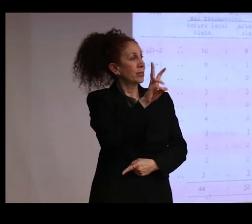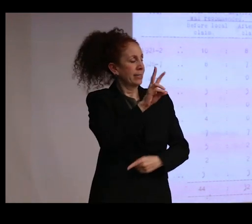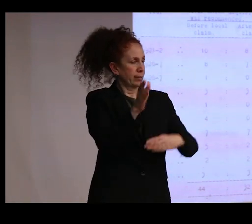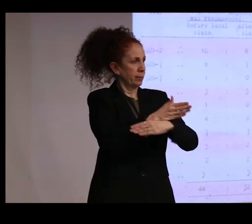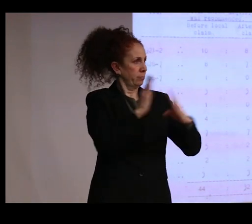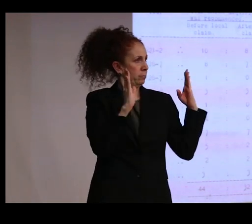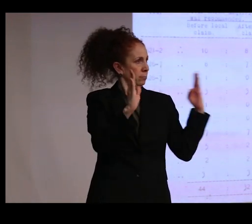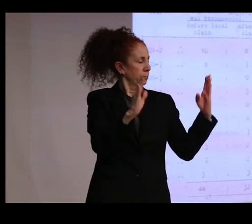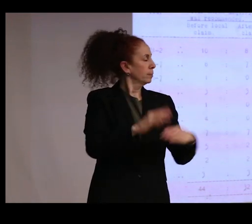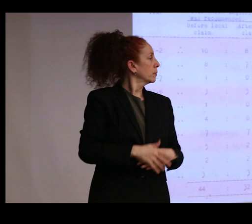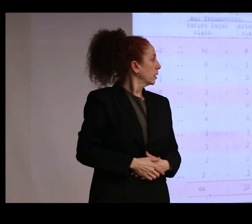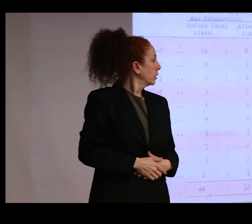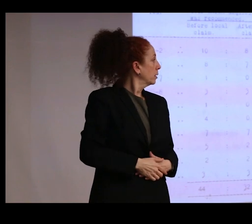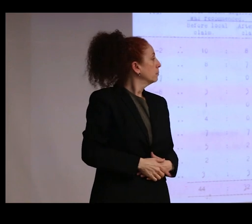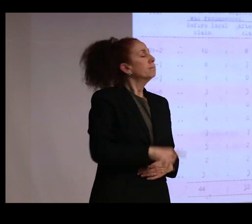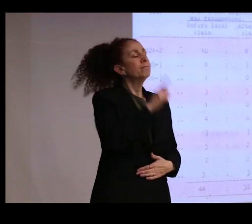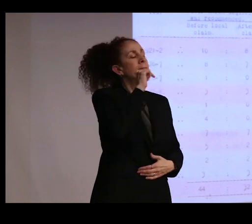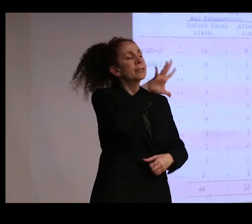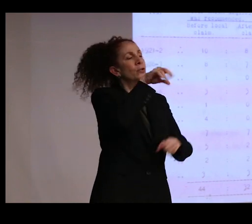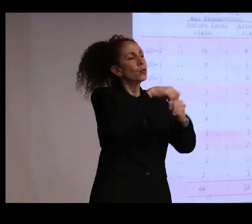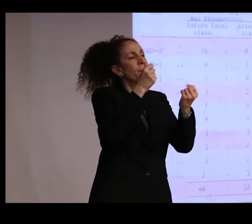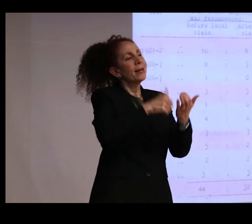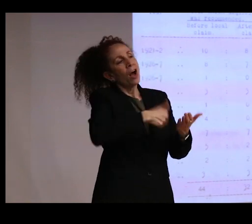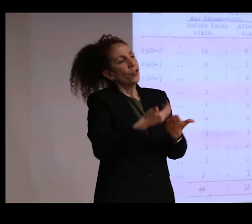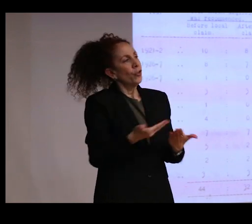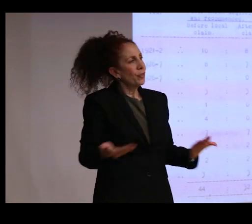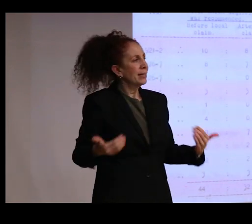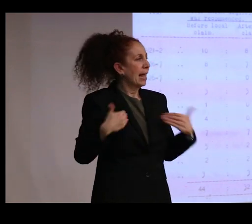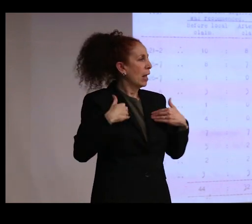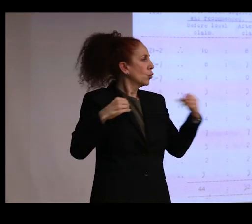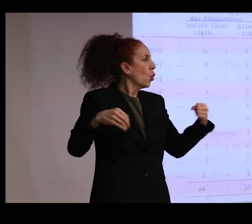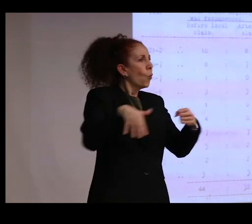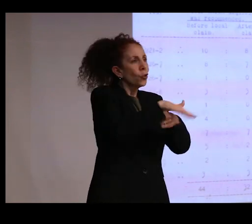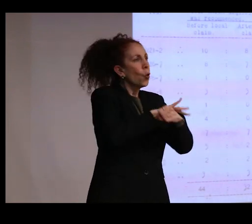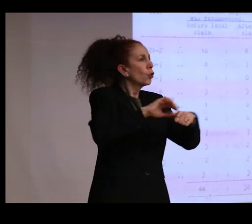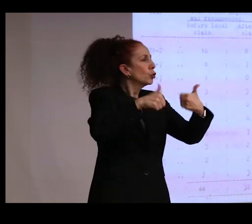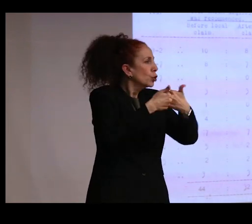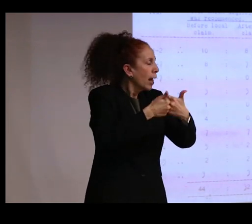This does not account for the many objects for which there were either no local challenges against acquisition